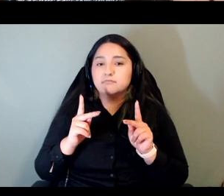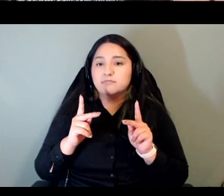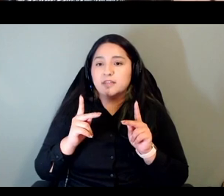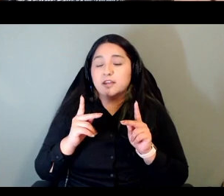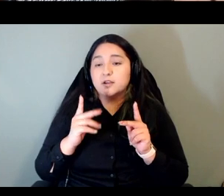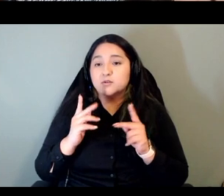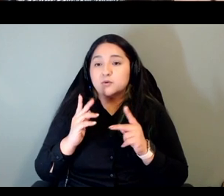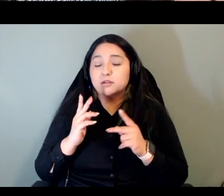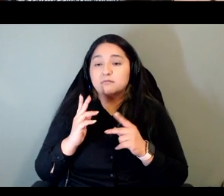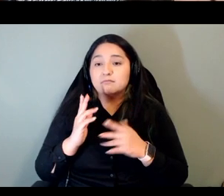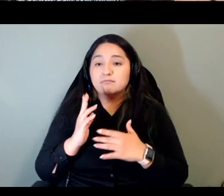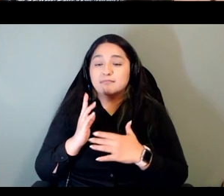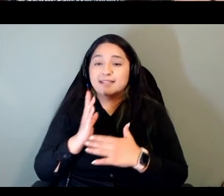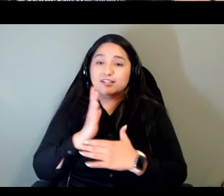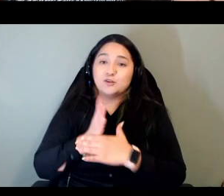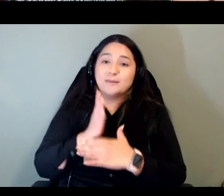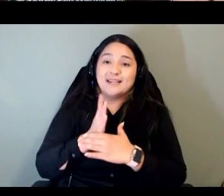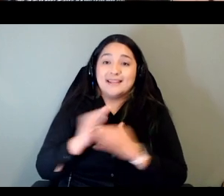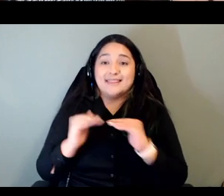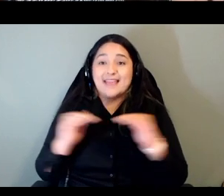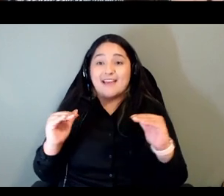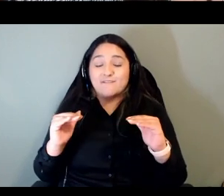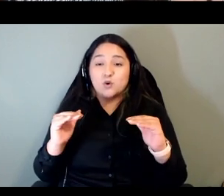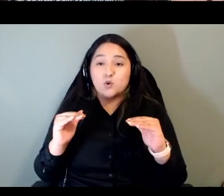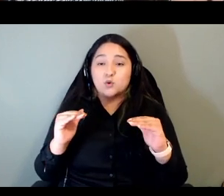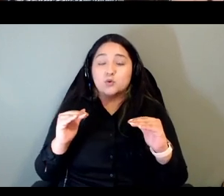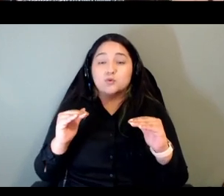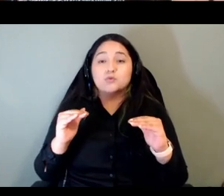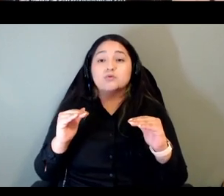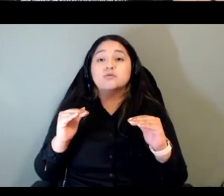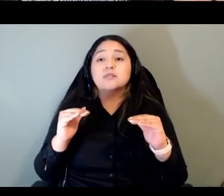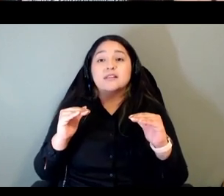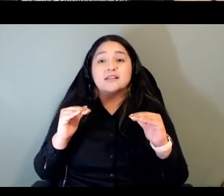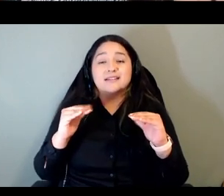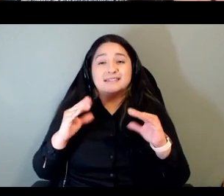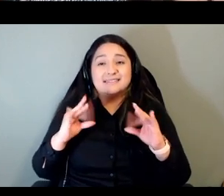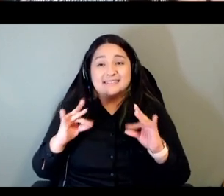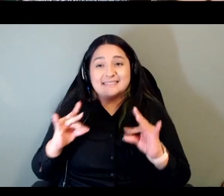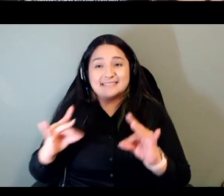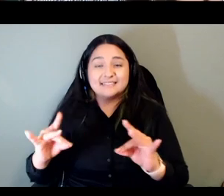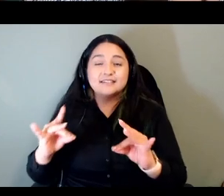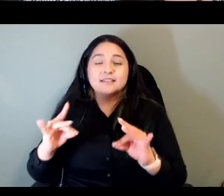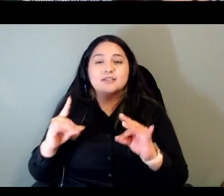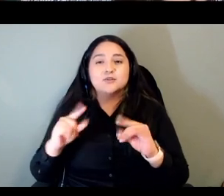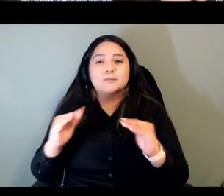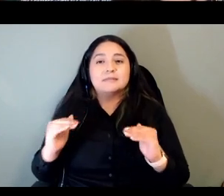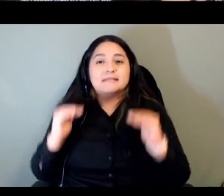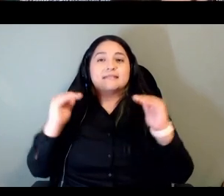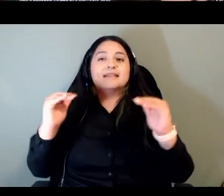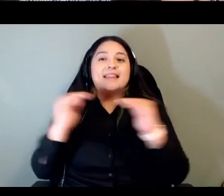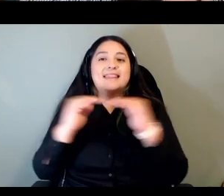proficiency and they're just chomping at the bit to get level four because they know there's something really cool is coming